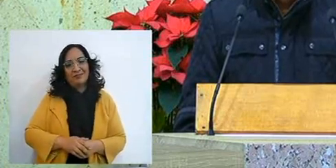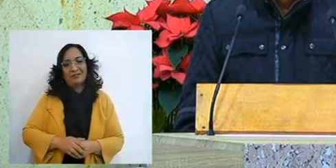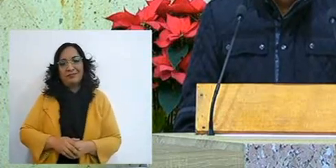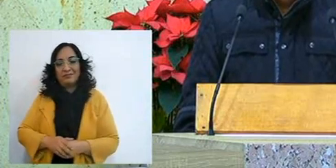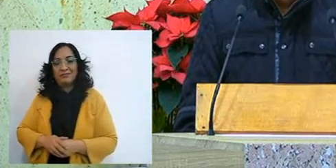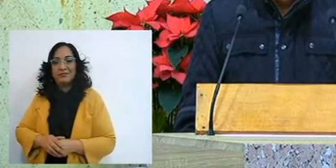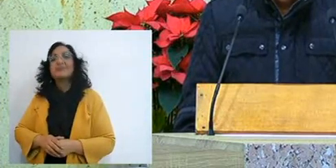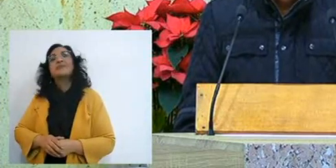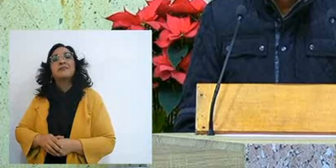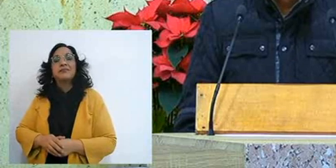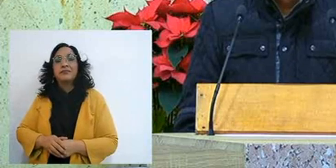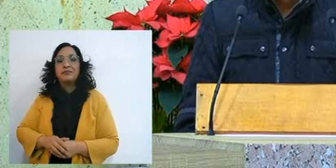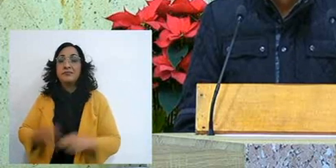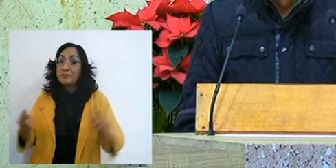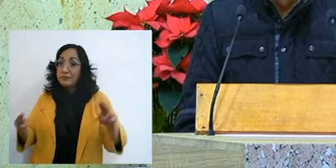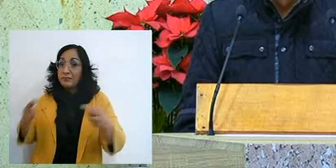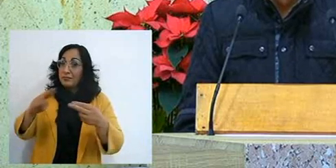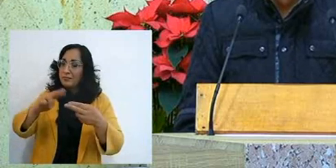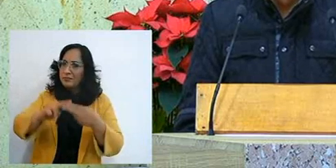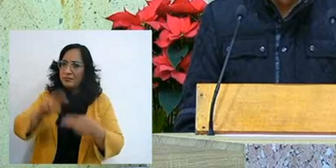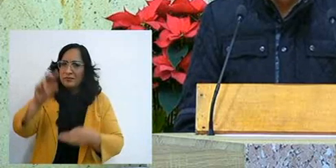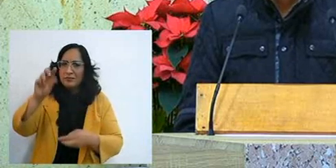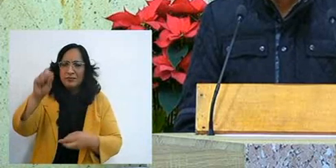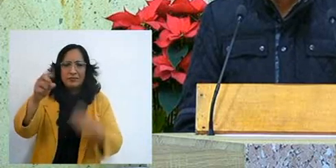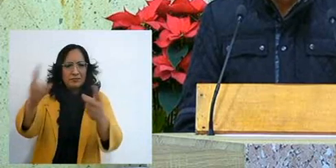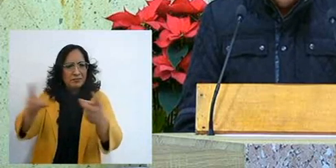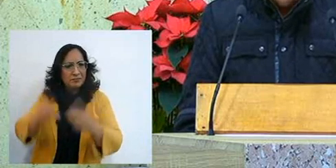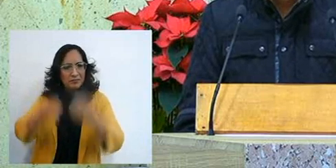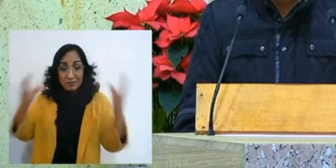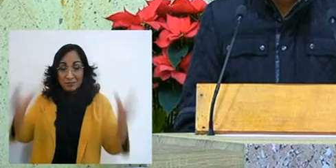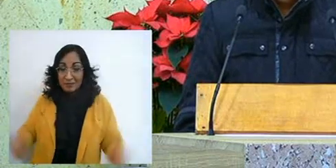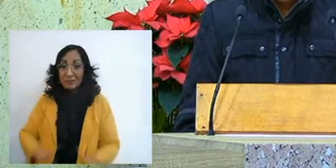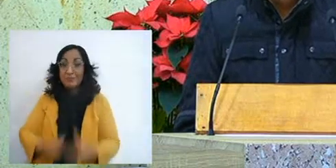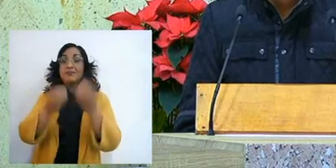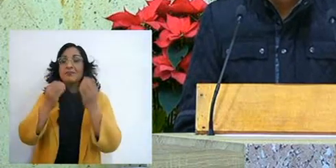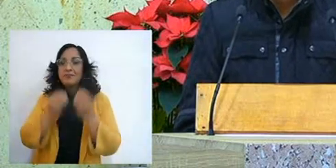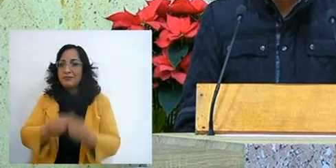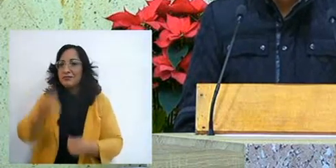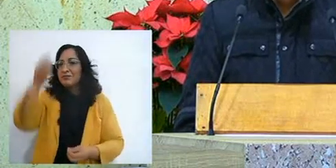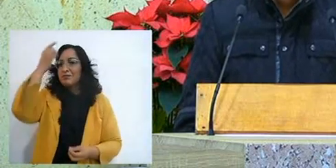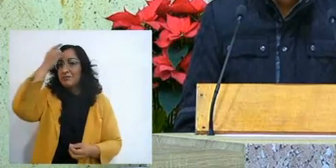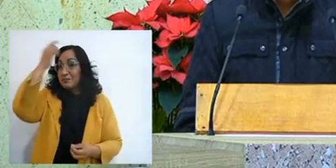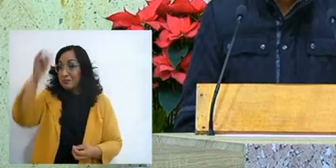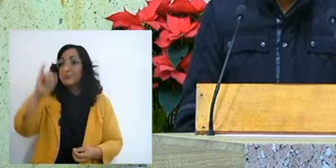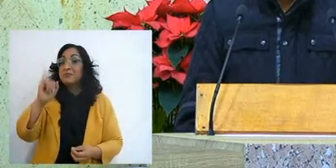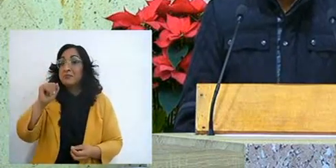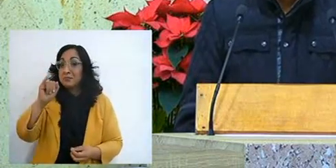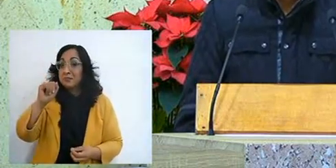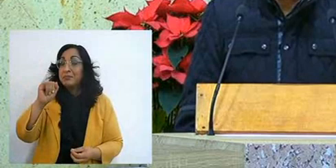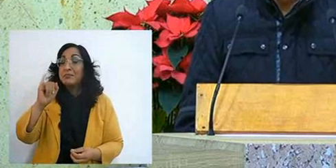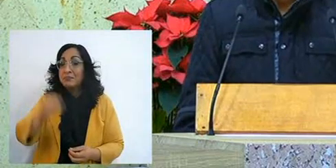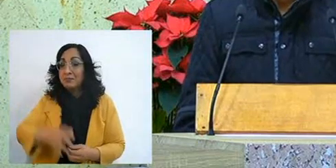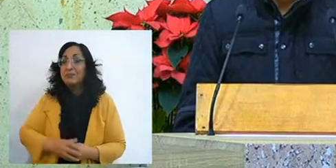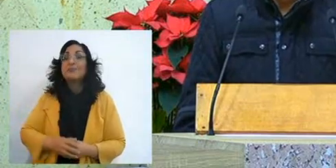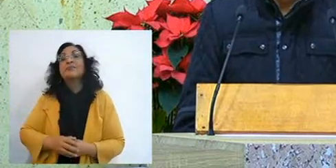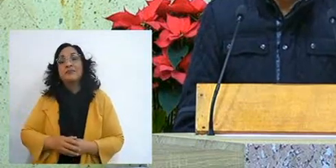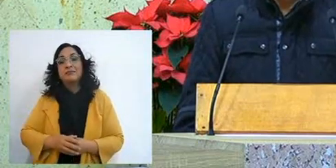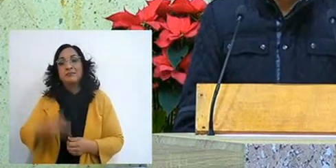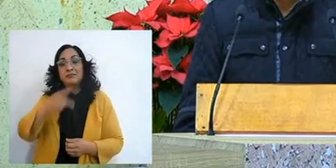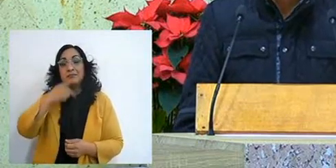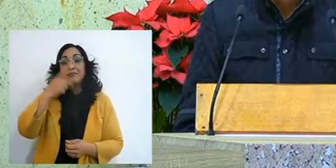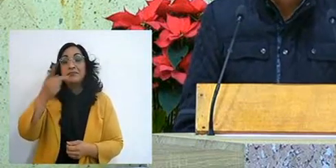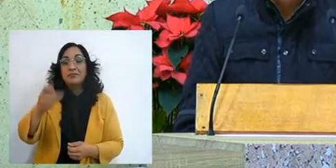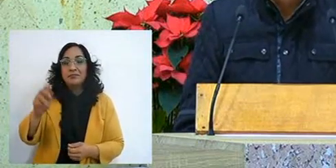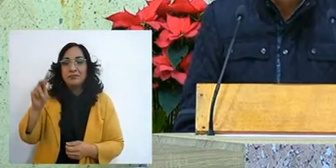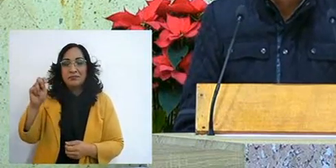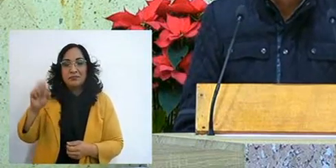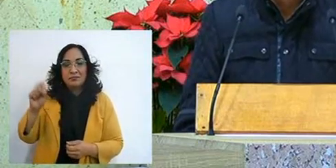and a religion does not save, God does save, Tono spoke at the time, of hope,